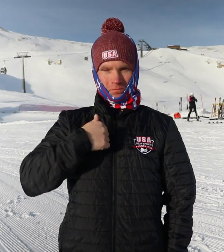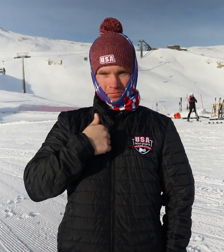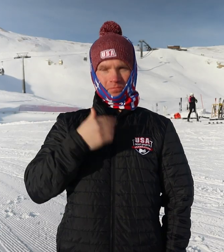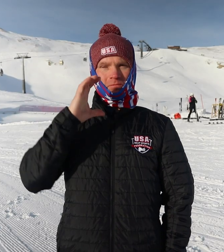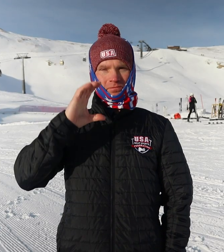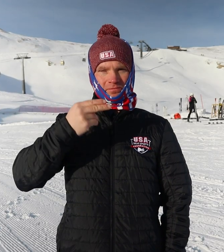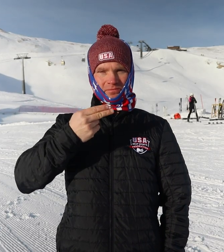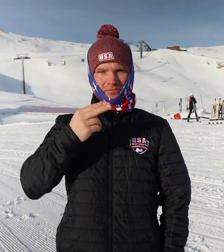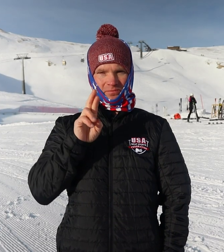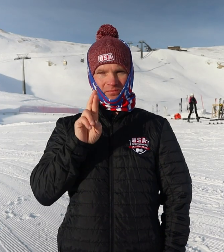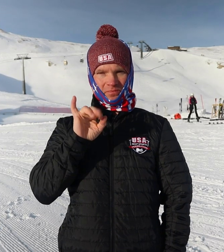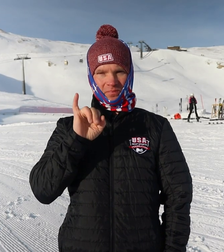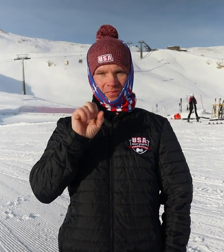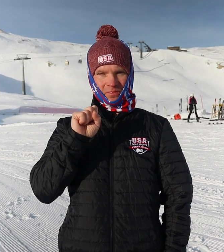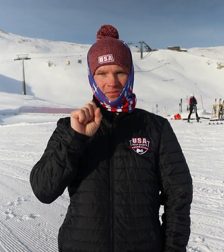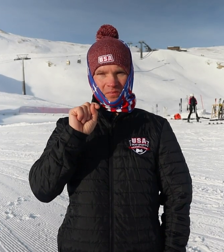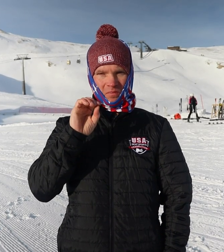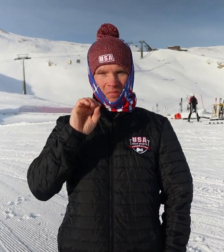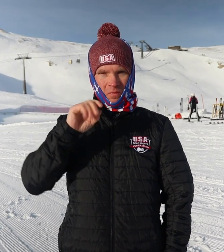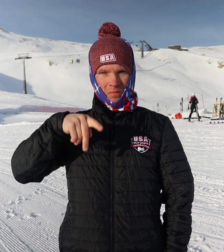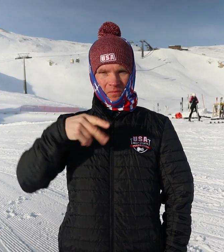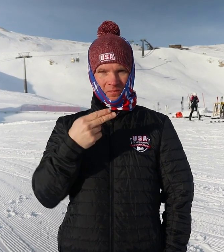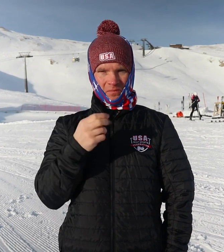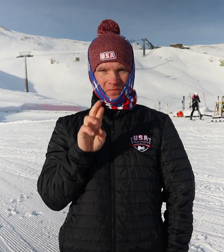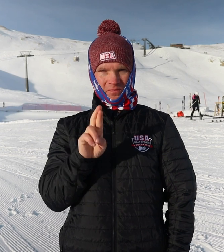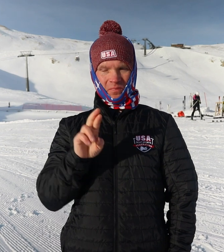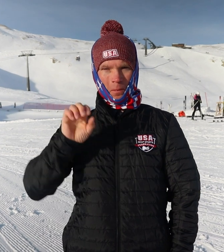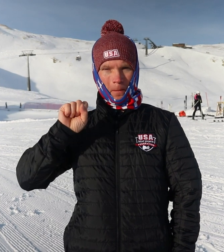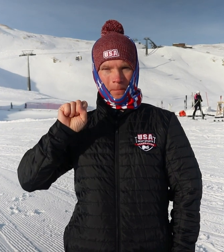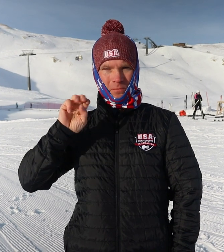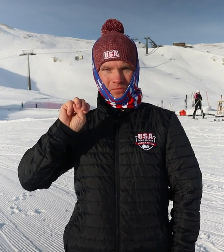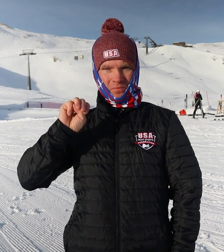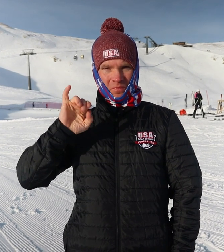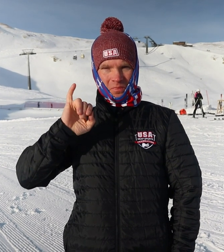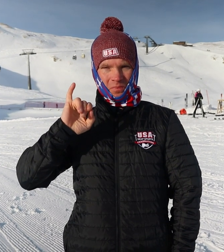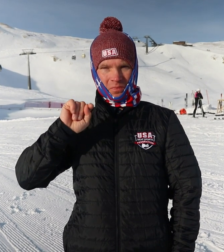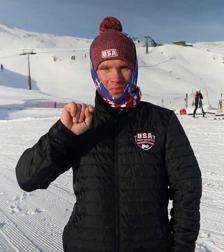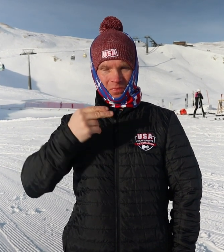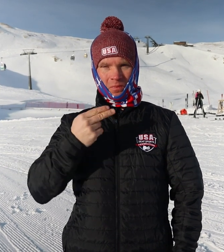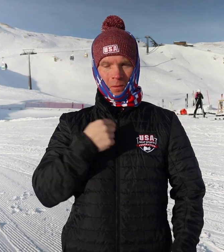I’m Christopher Smith.